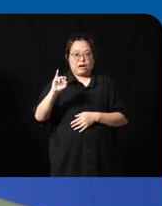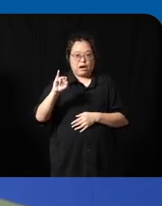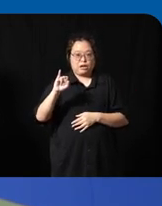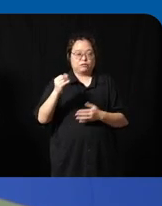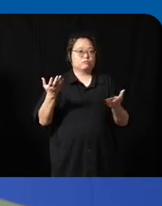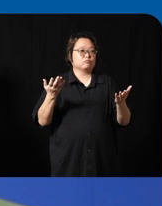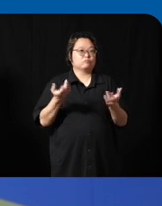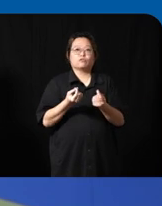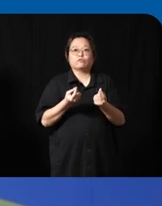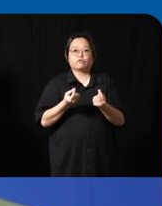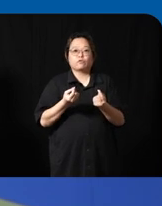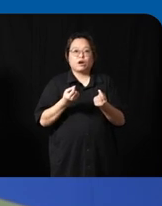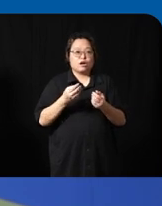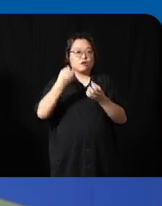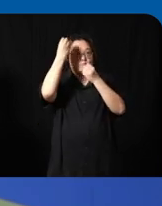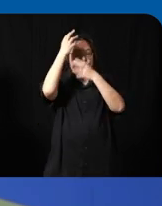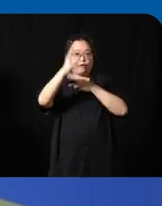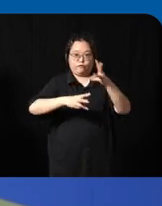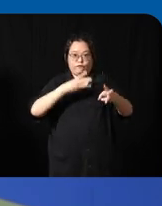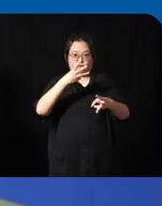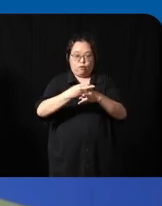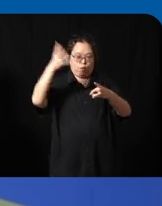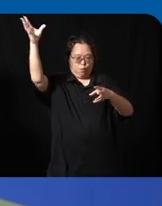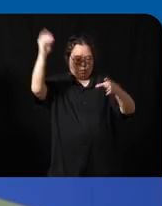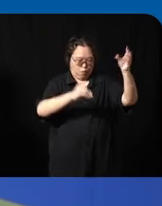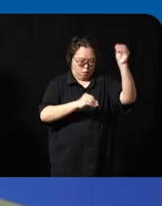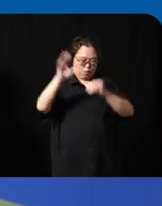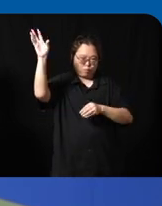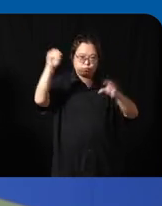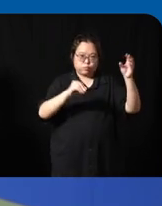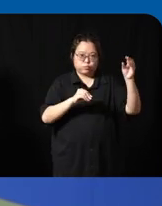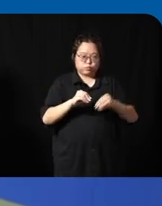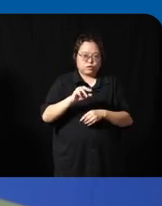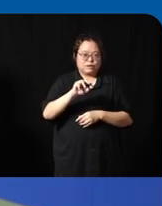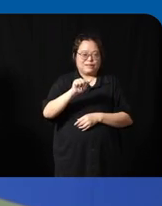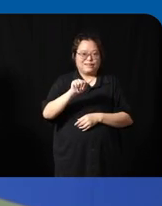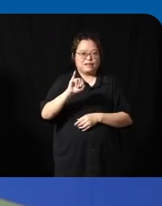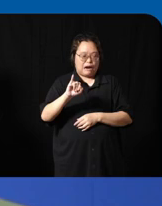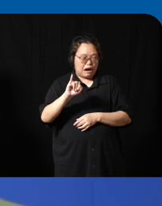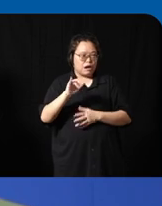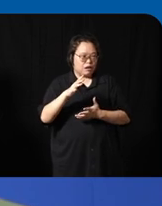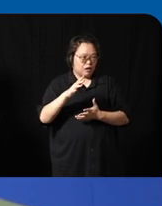from all different parts of the world to really approve the AI algorithm right and it benefits to